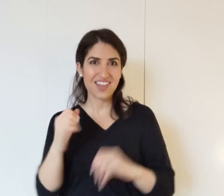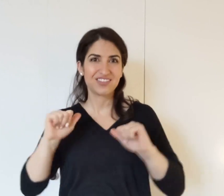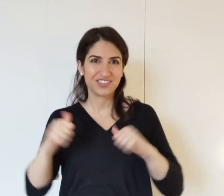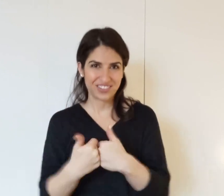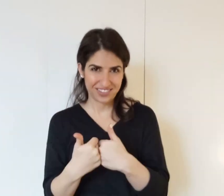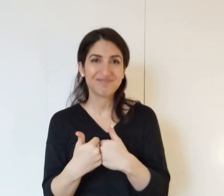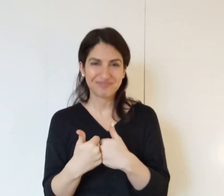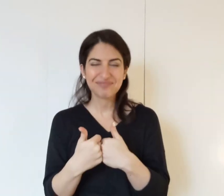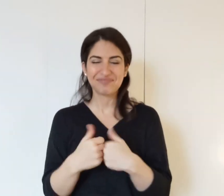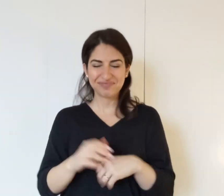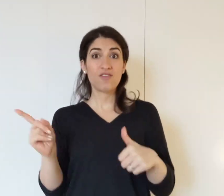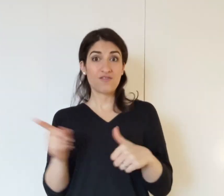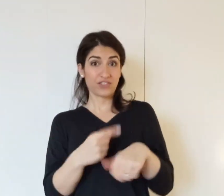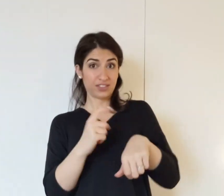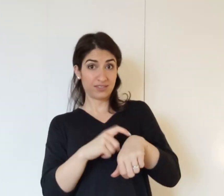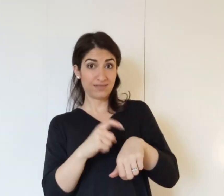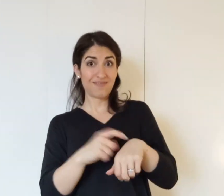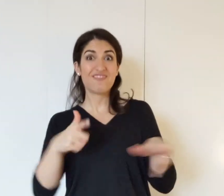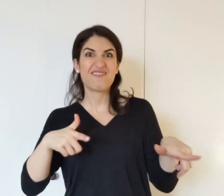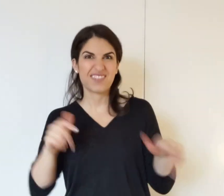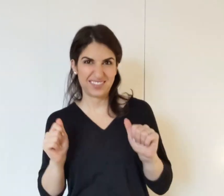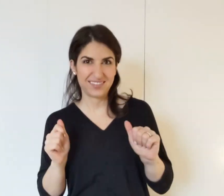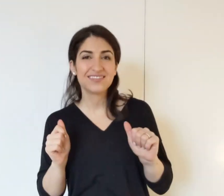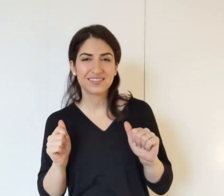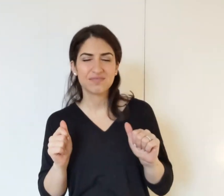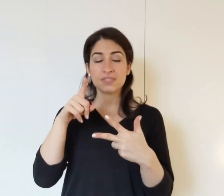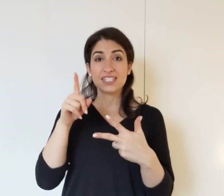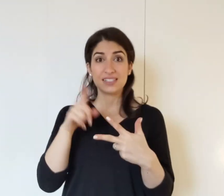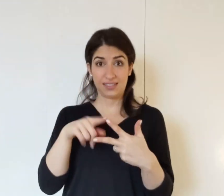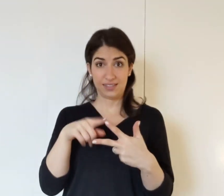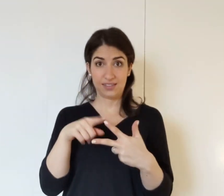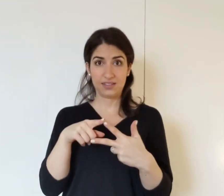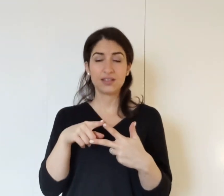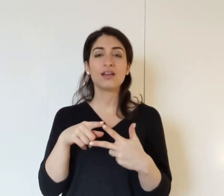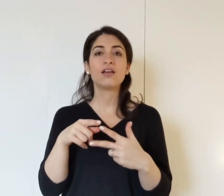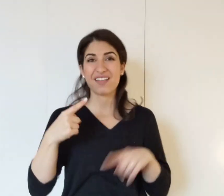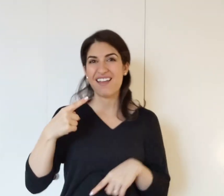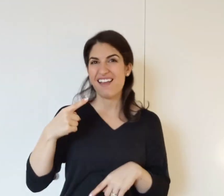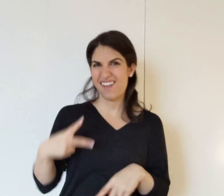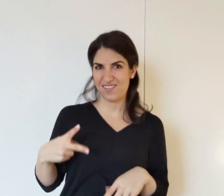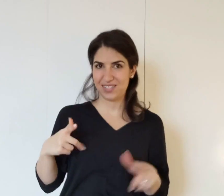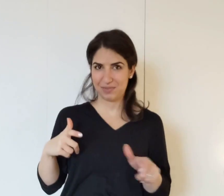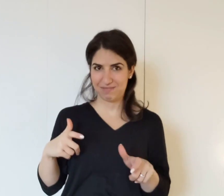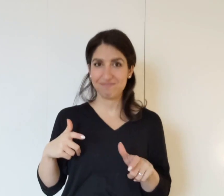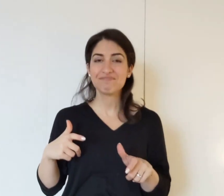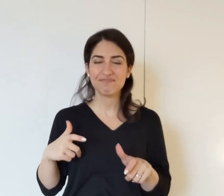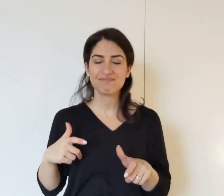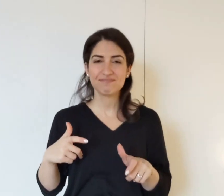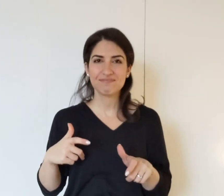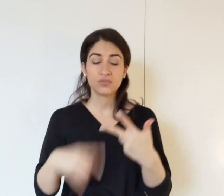First time, fast. The second time, at half speed.